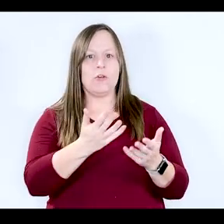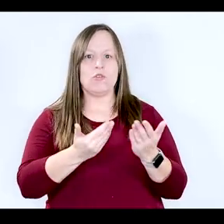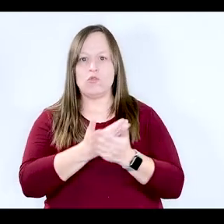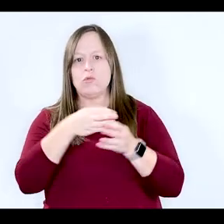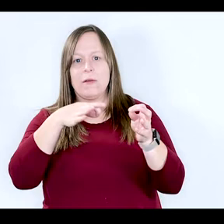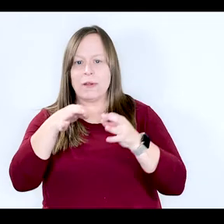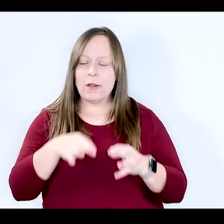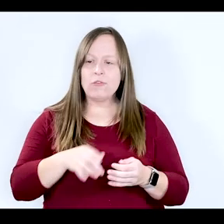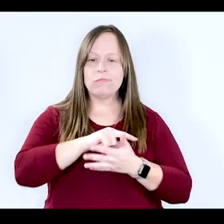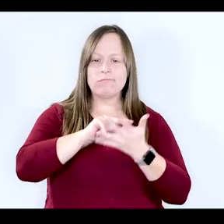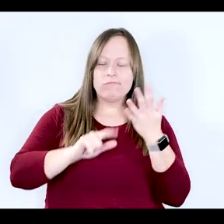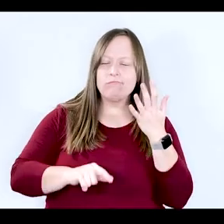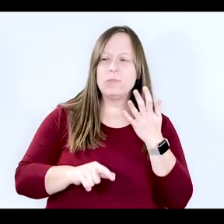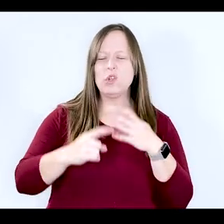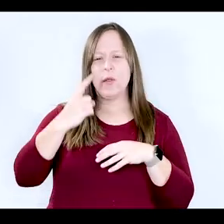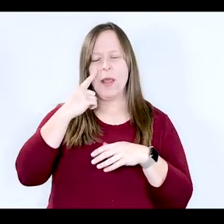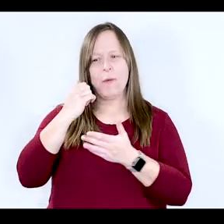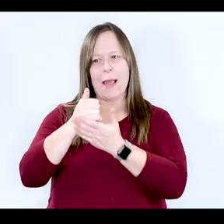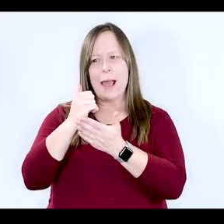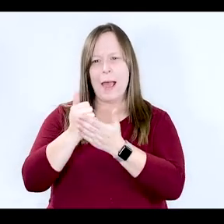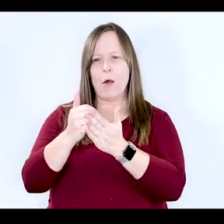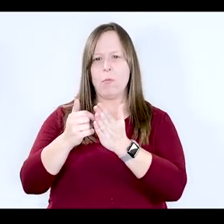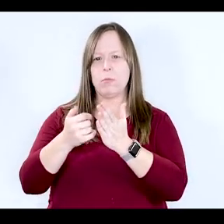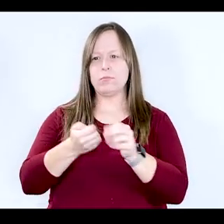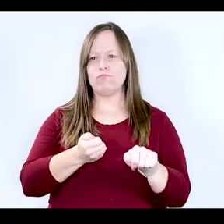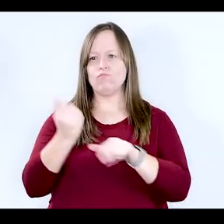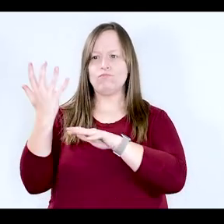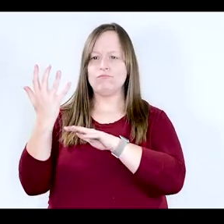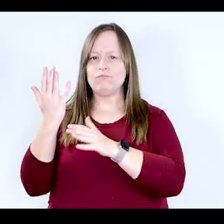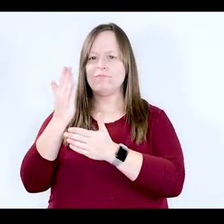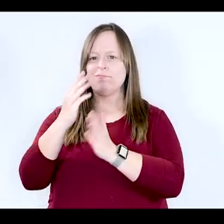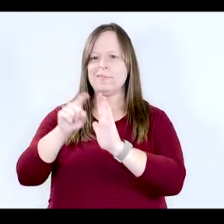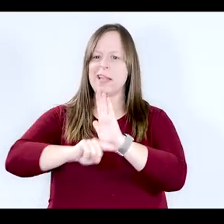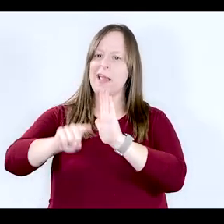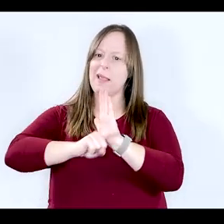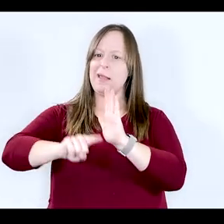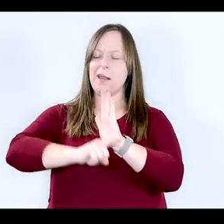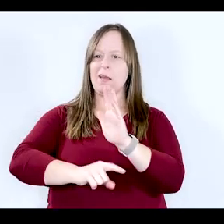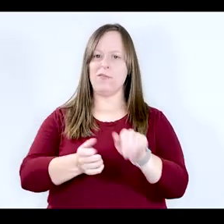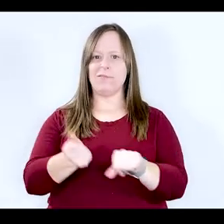definition, do you think that it will help remove some of that negative, public